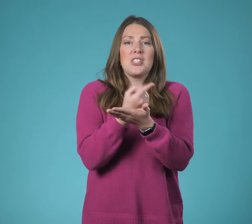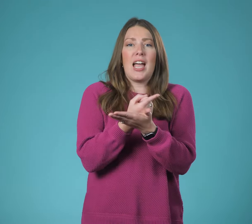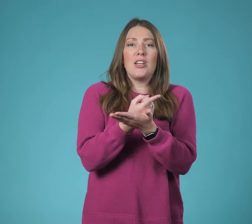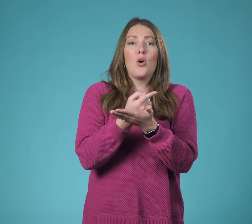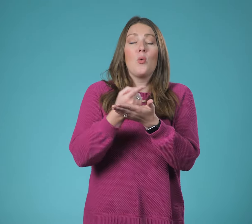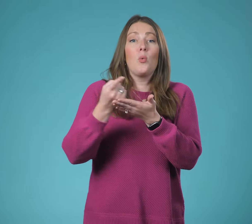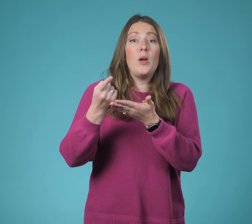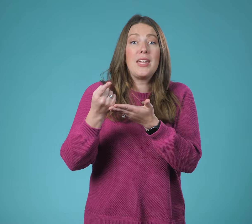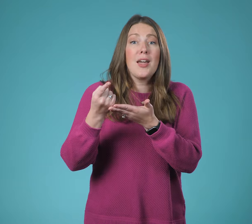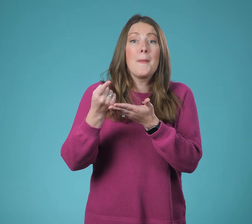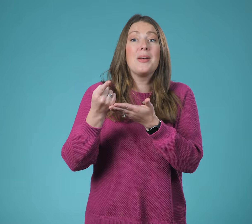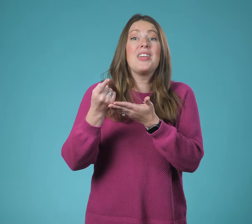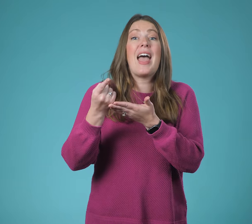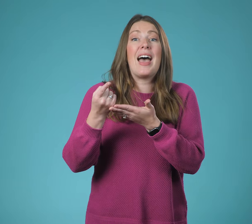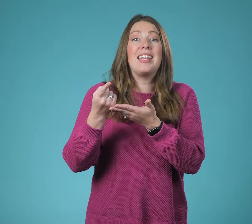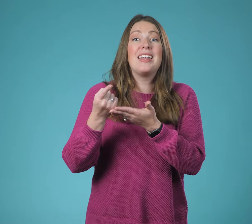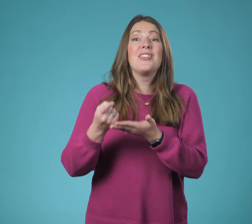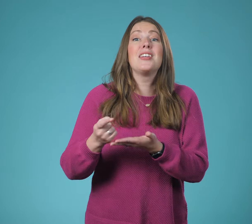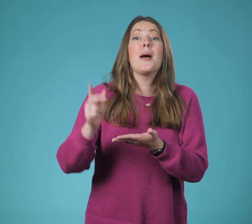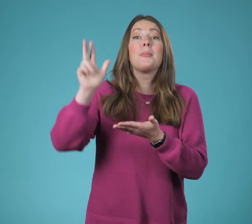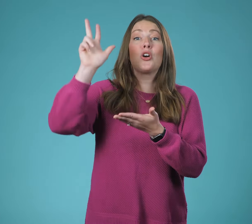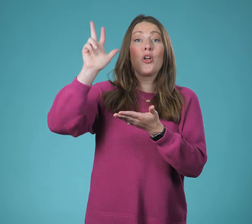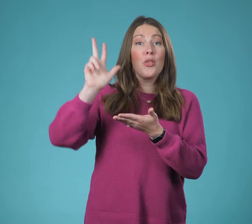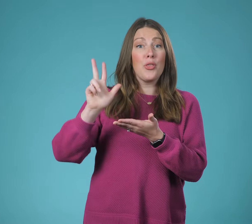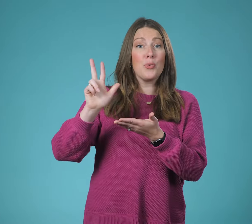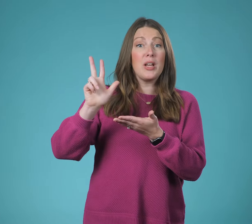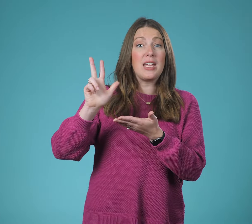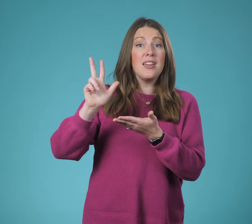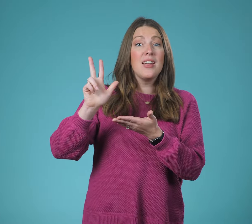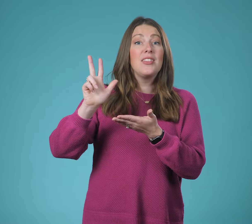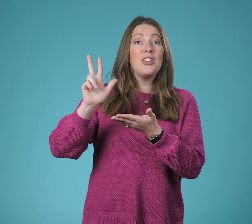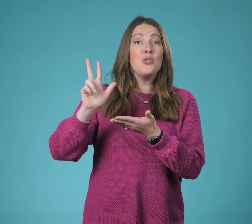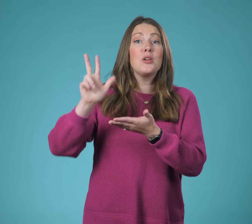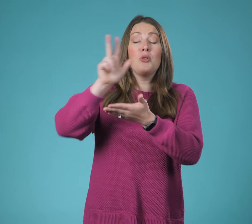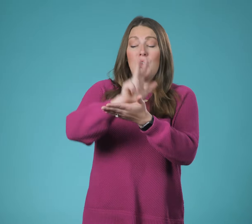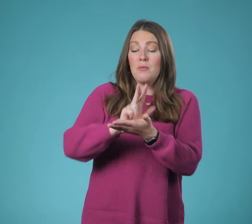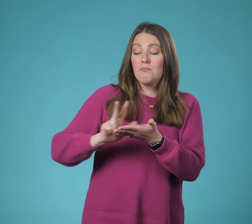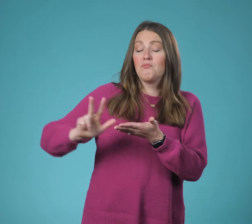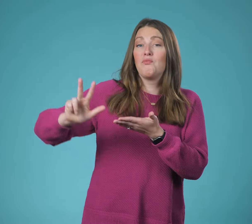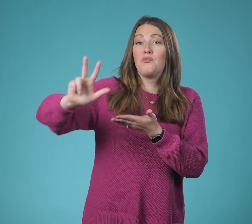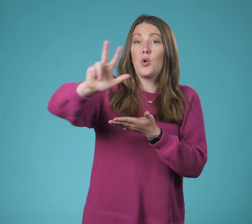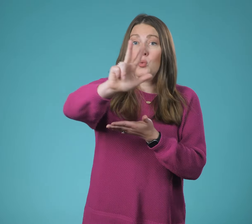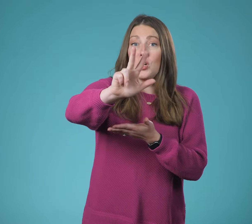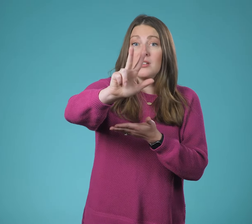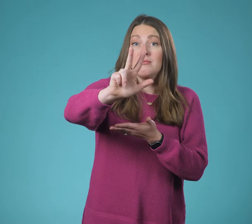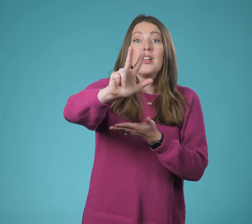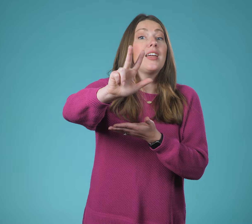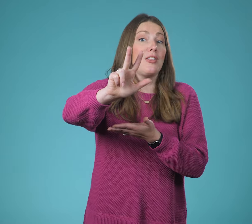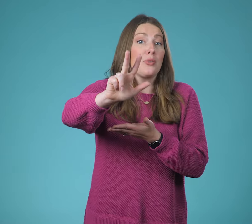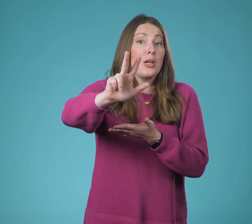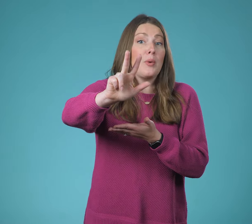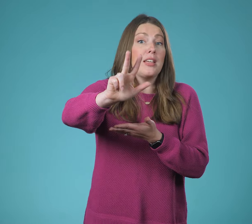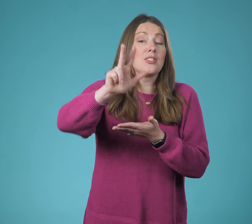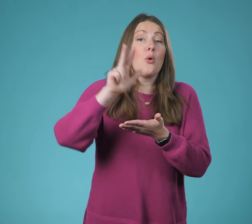sign weak but then add in the number three then you can move it forward in three weeks